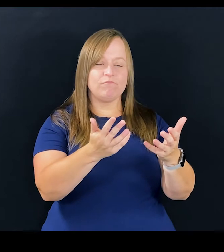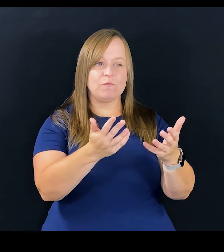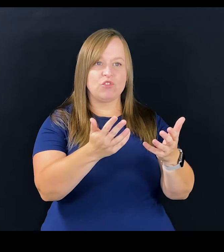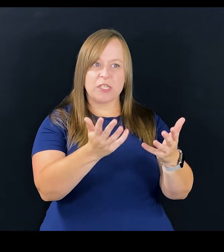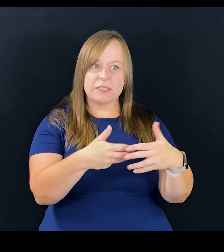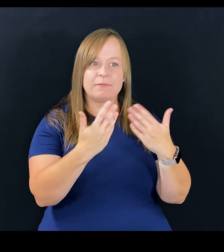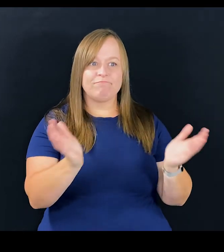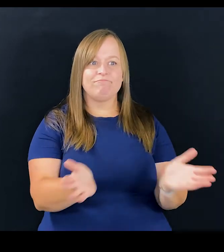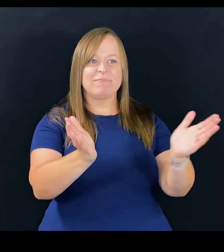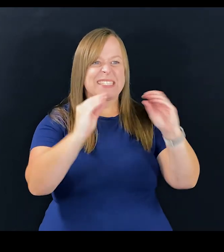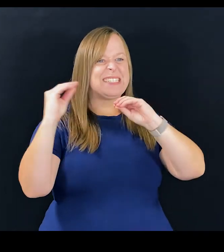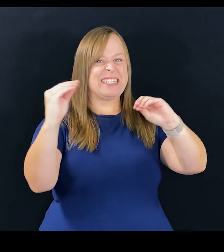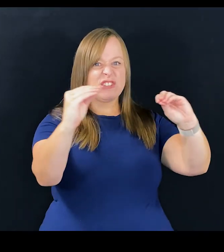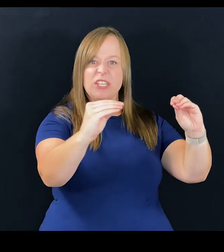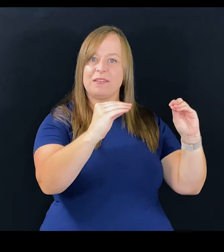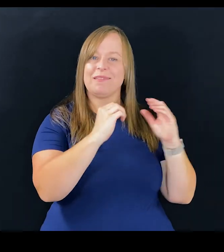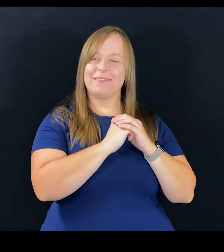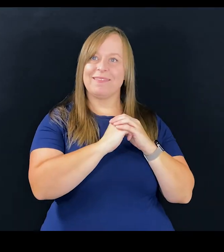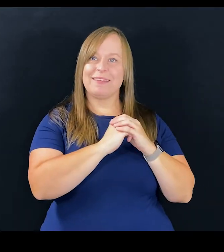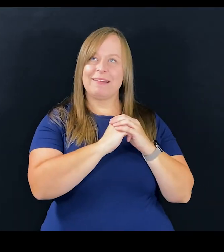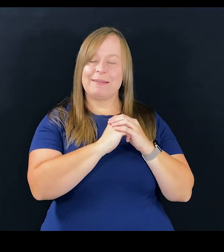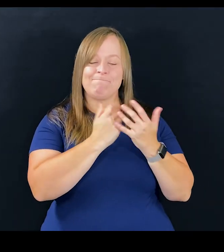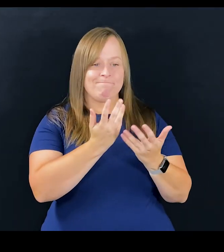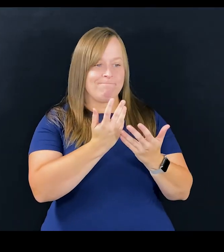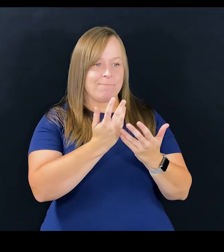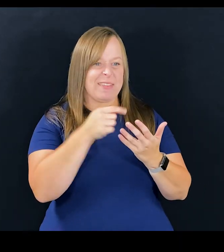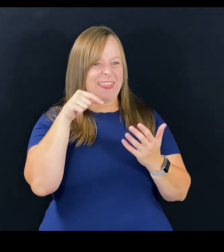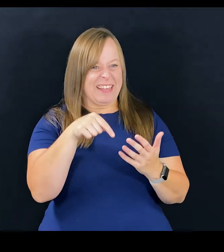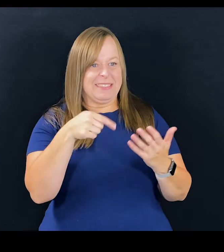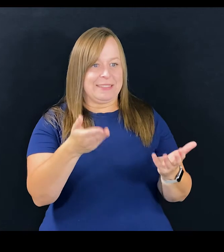raising it, teaching this generation,